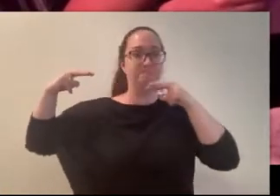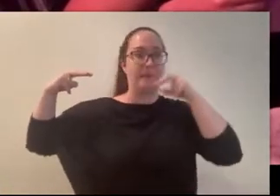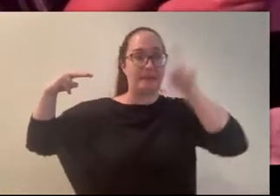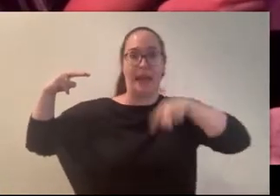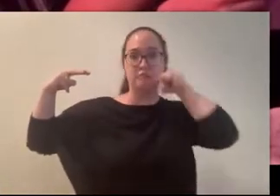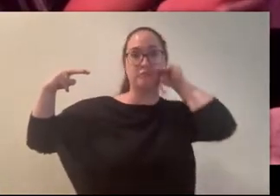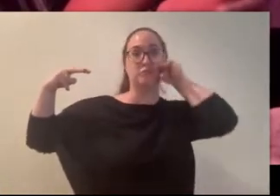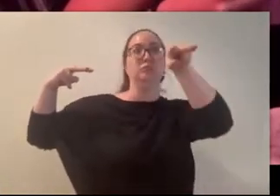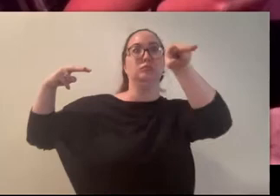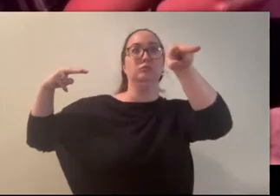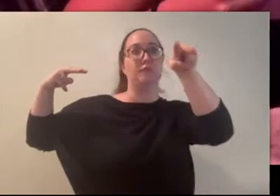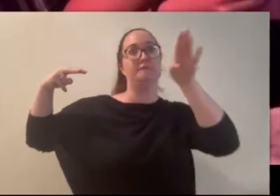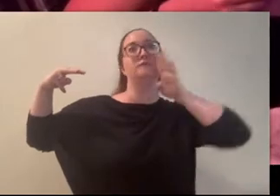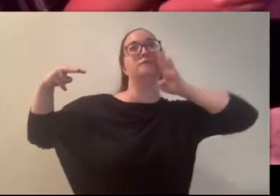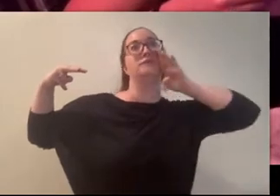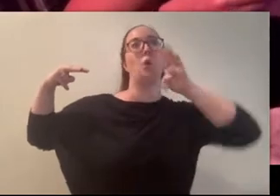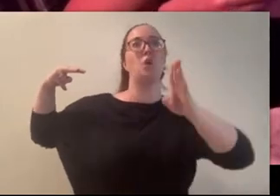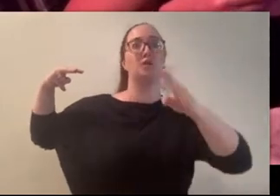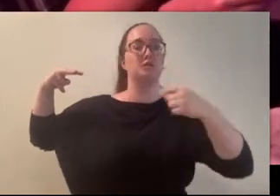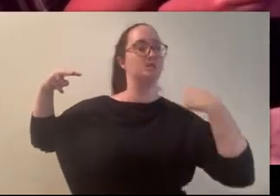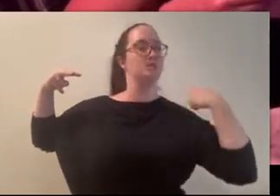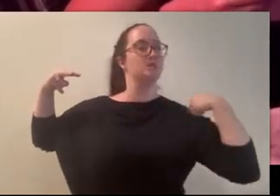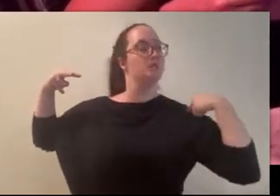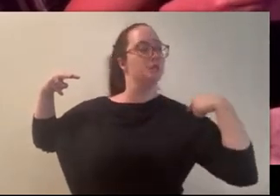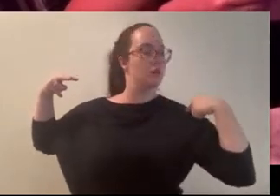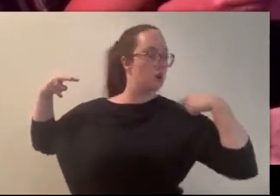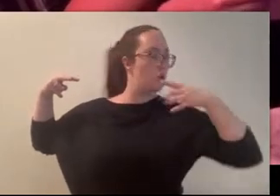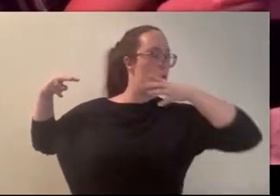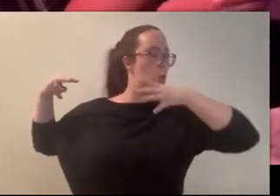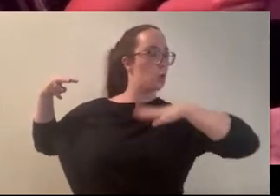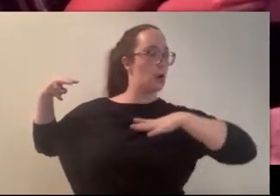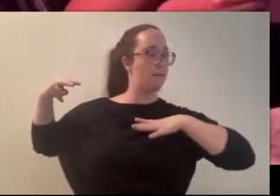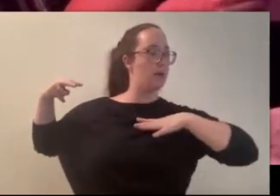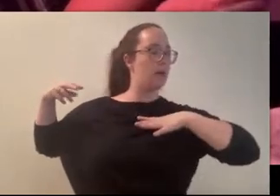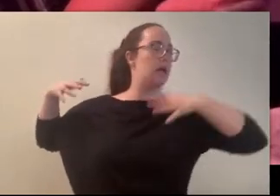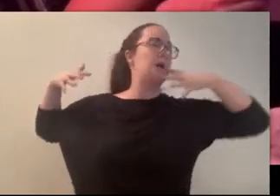From somewhere over my shoulder, a woman started to sob softly.